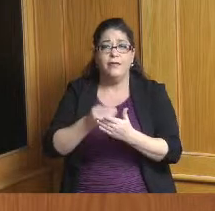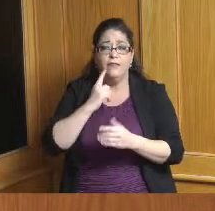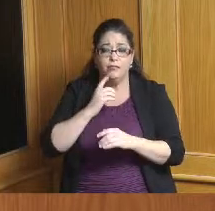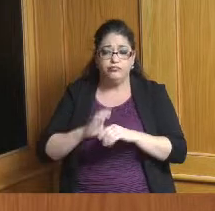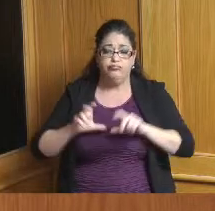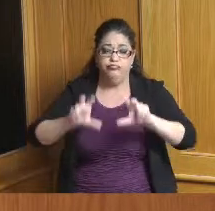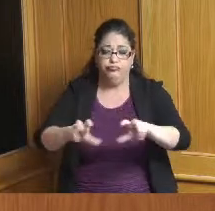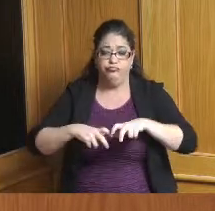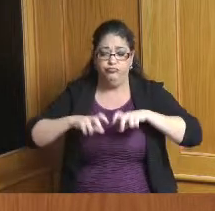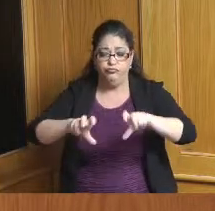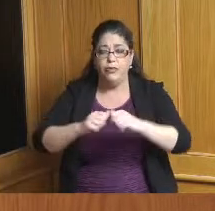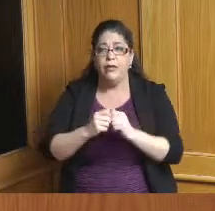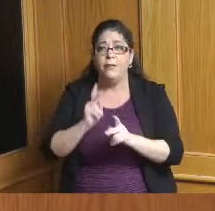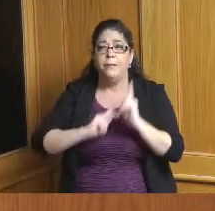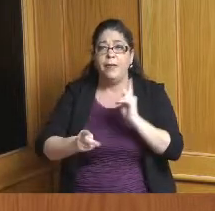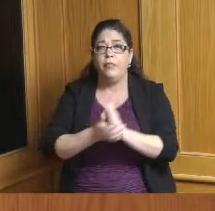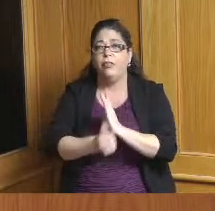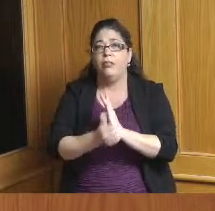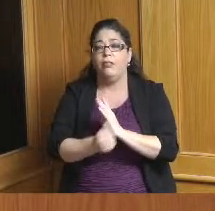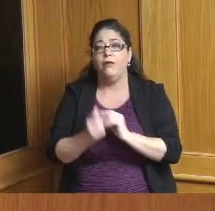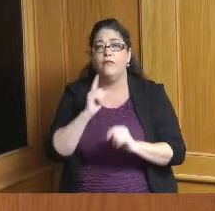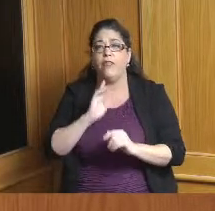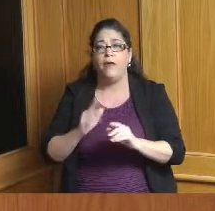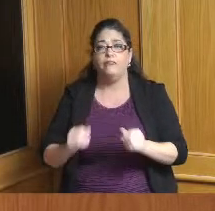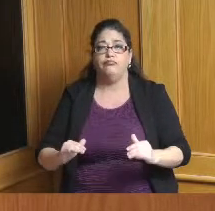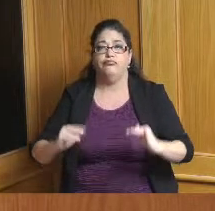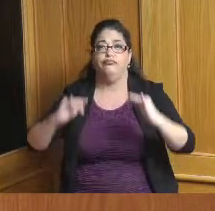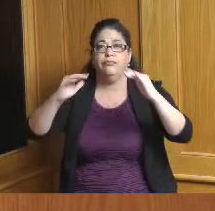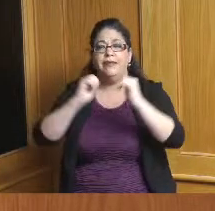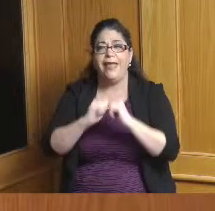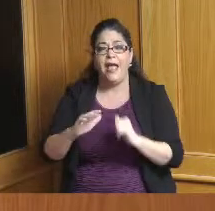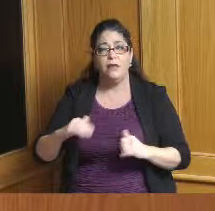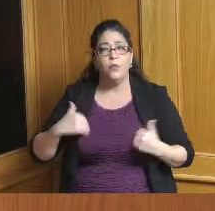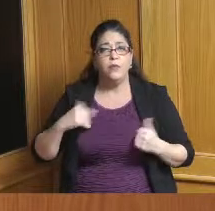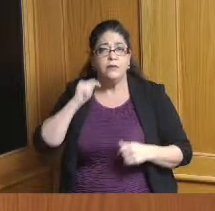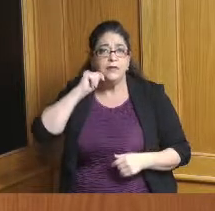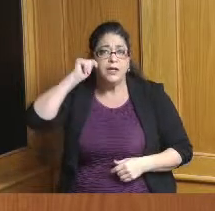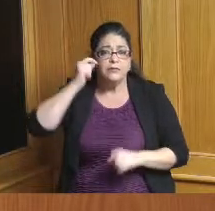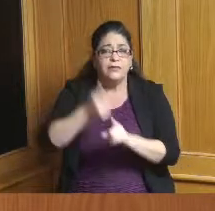workforce development and youth development and I'm hopeful that these things will fold together